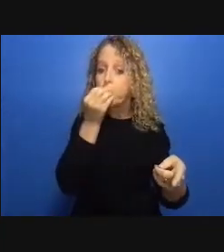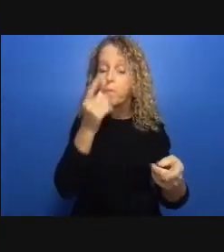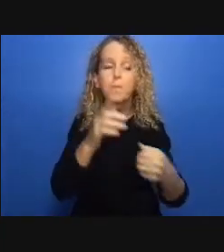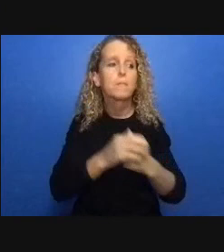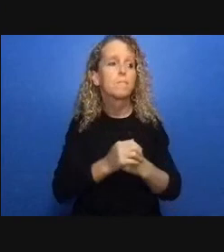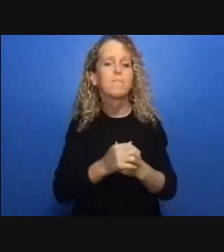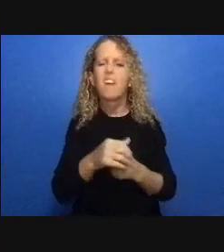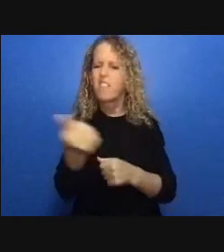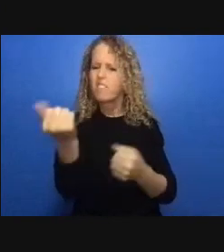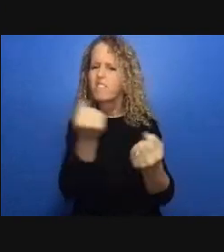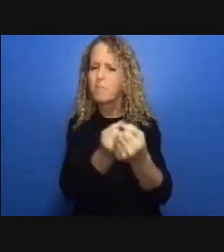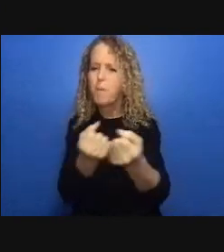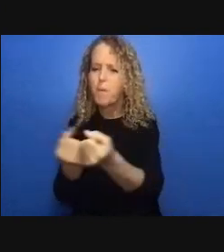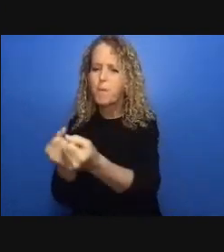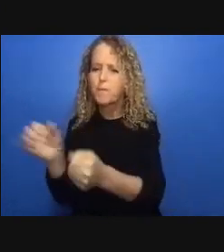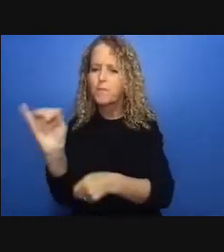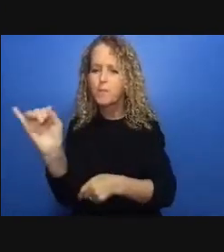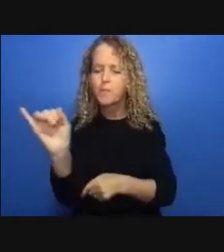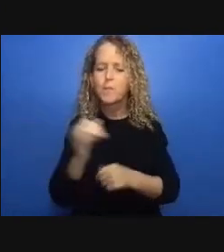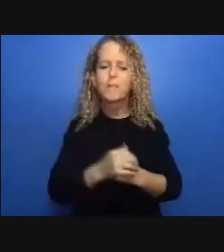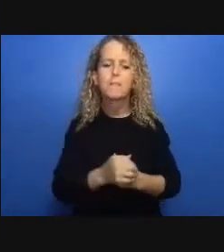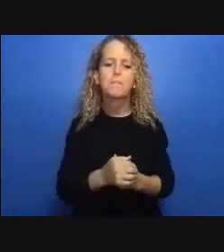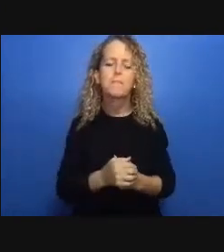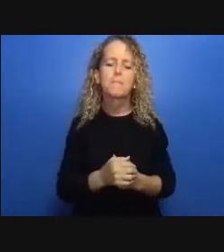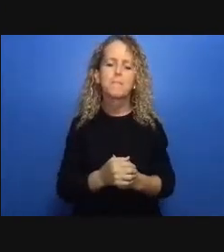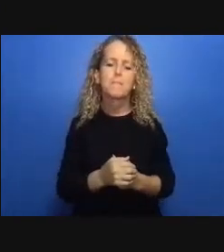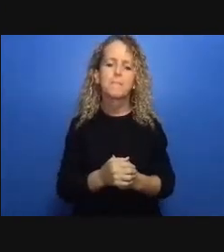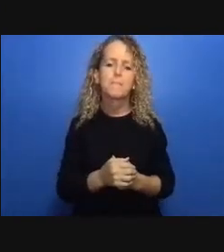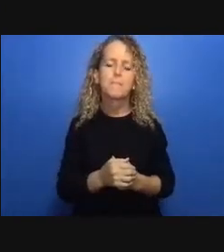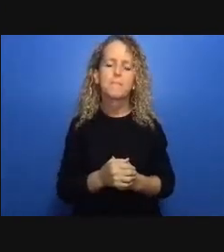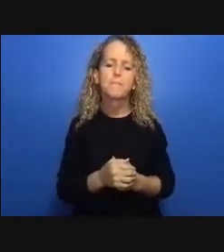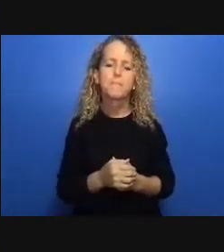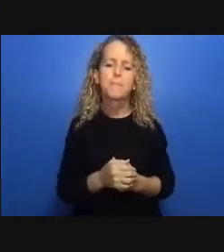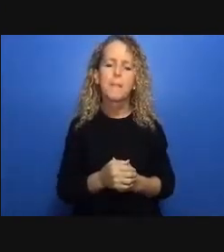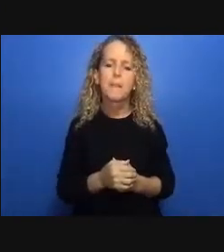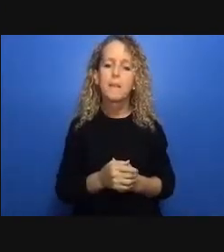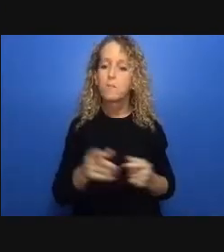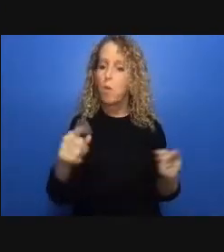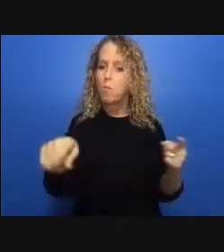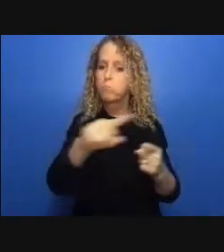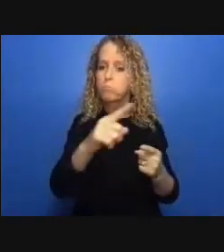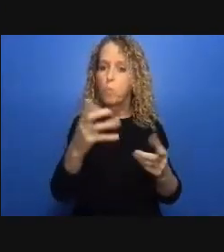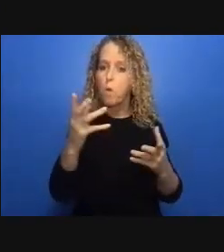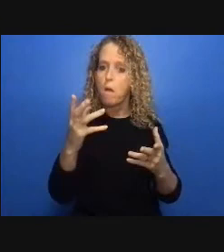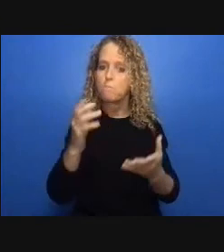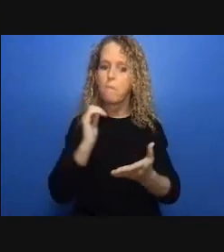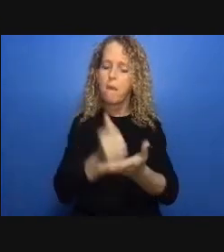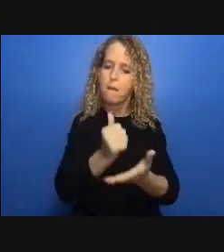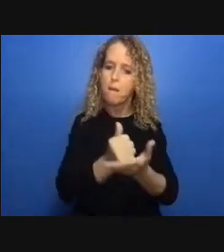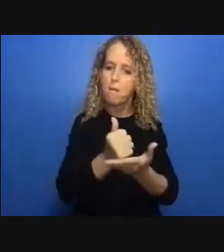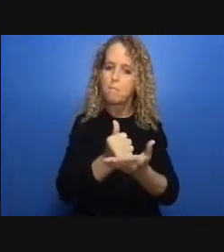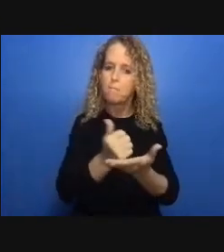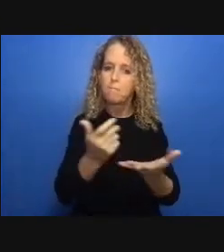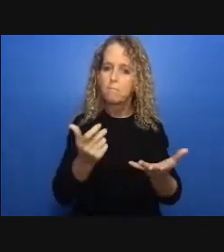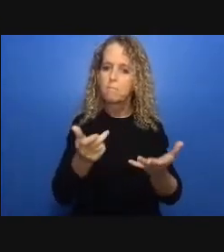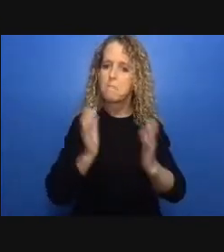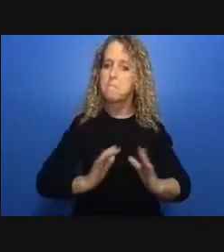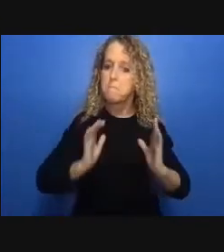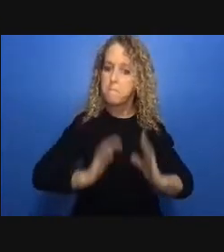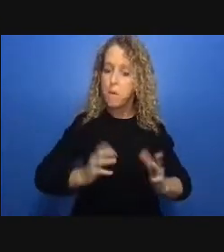the hierarchy of professors I”ve i've been asked to address the topic of police and incarceration